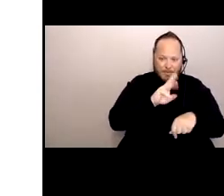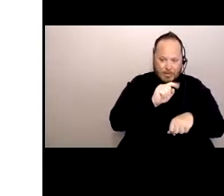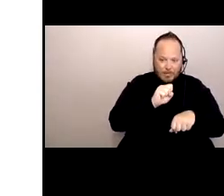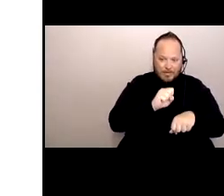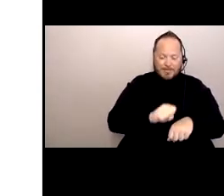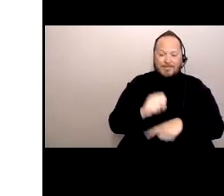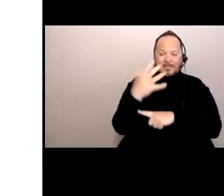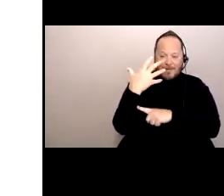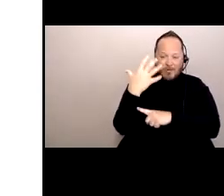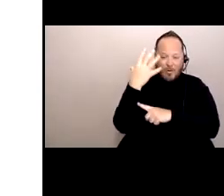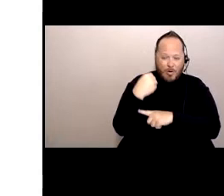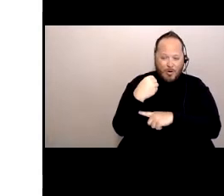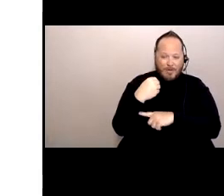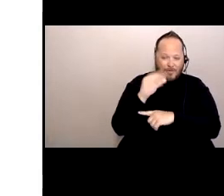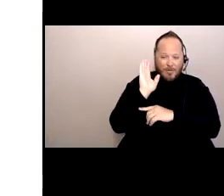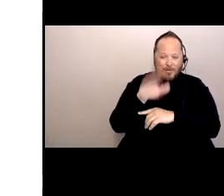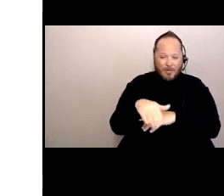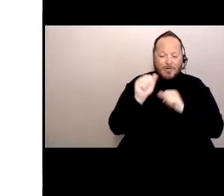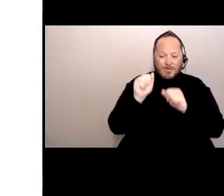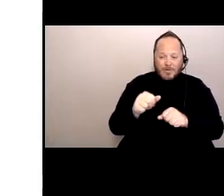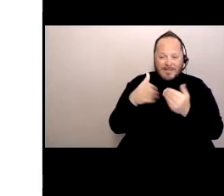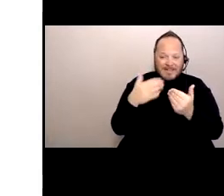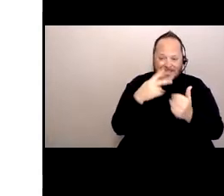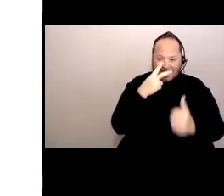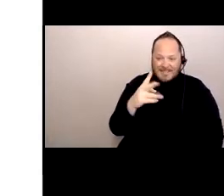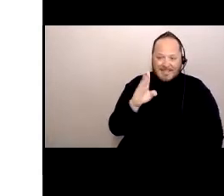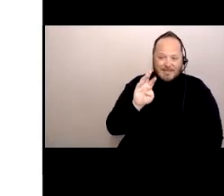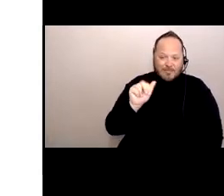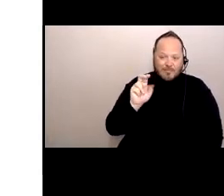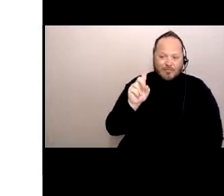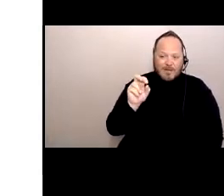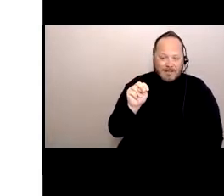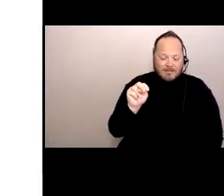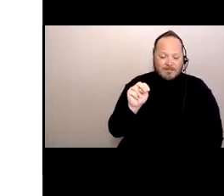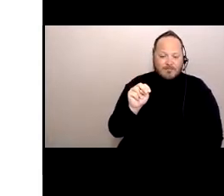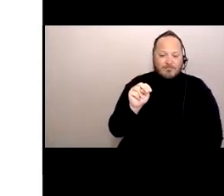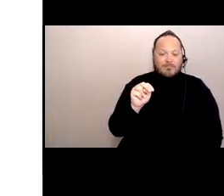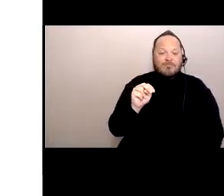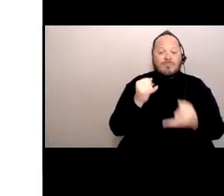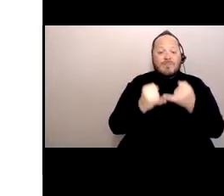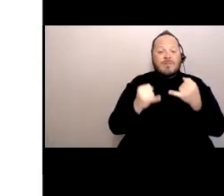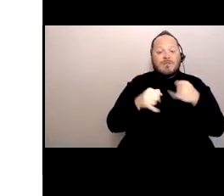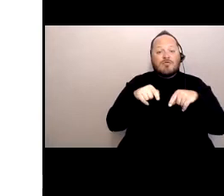so we can easily see Brandon. And during the questions and answers at the end of the presentation,